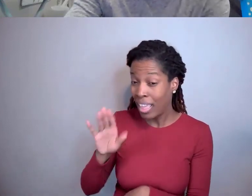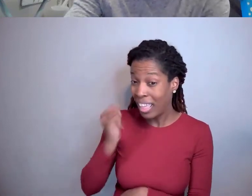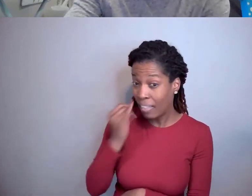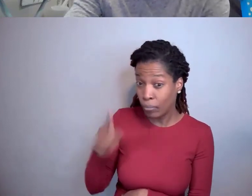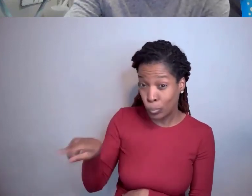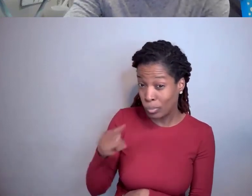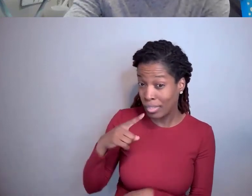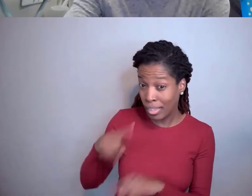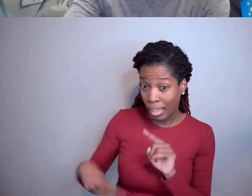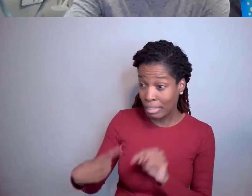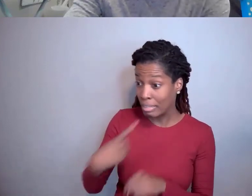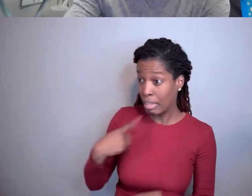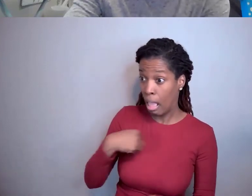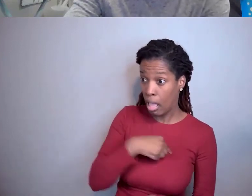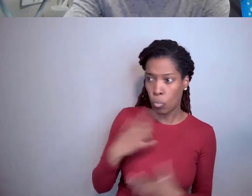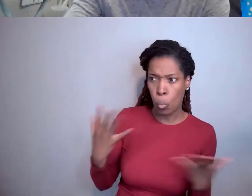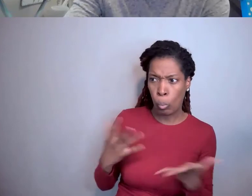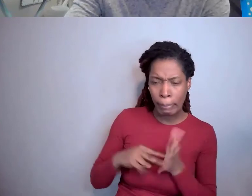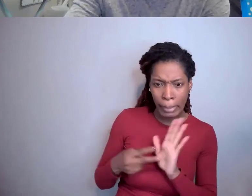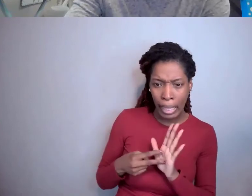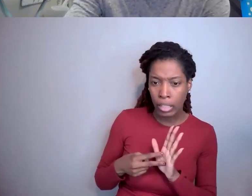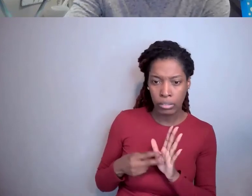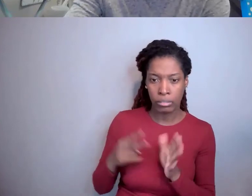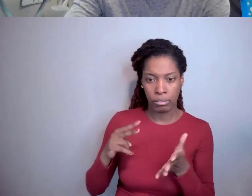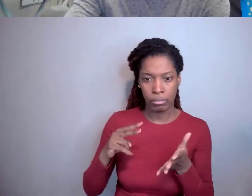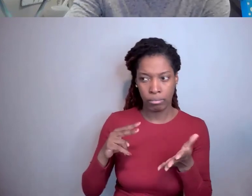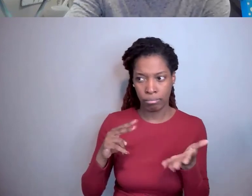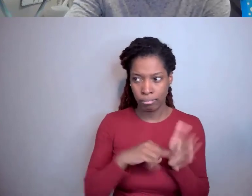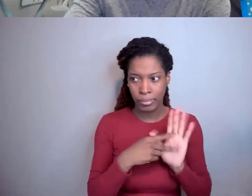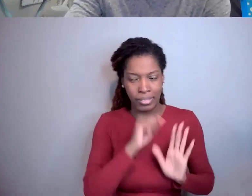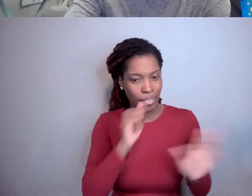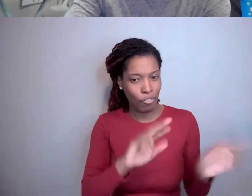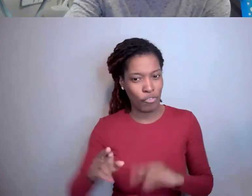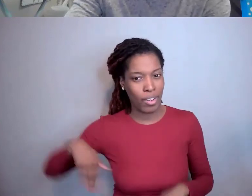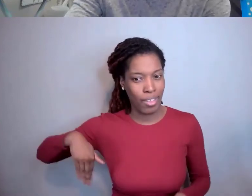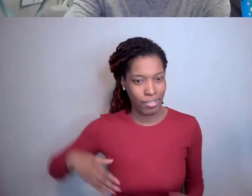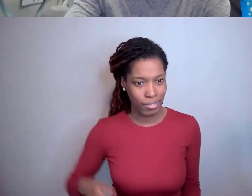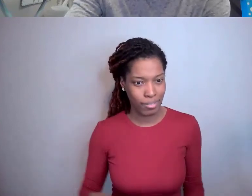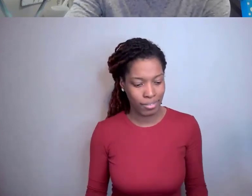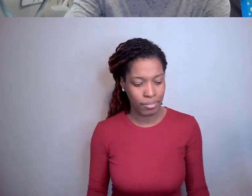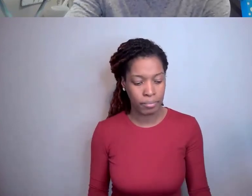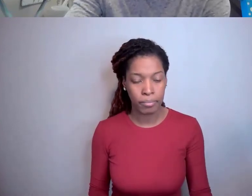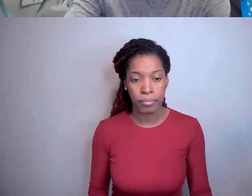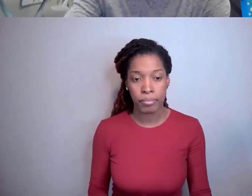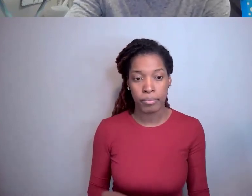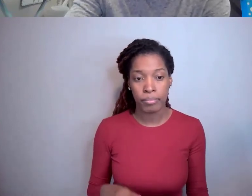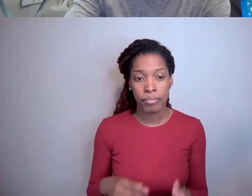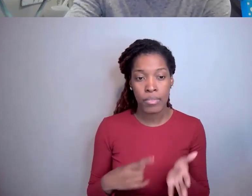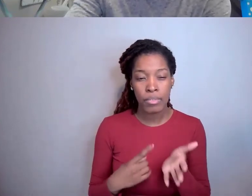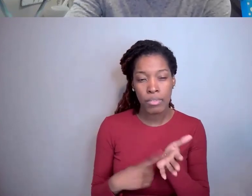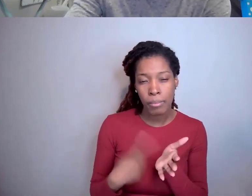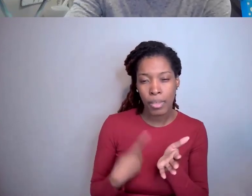And oftentimes, those are the result of extensive dialogue with the inventor.